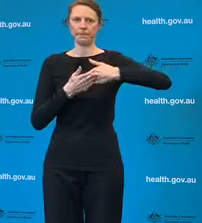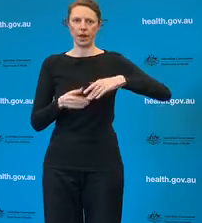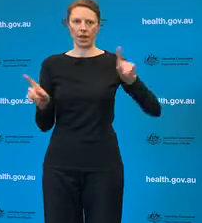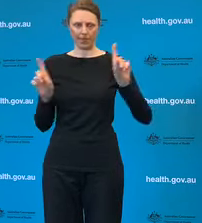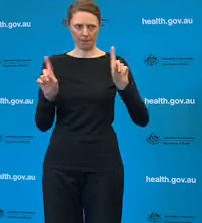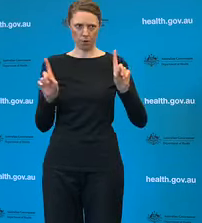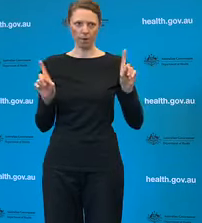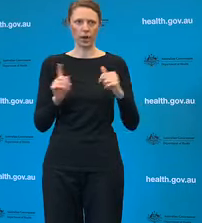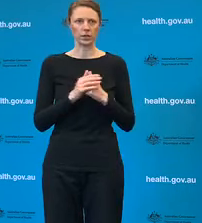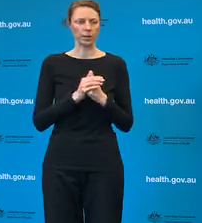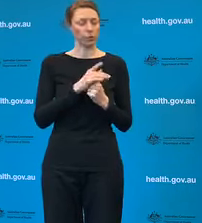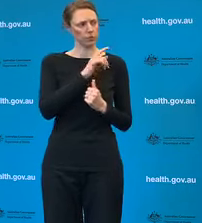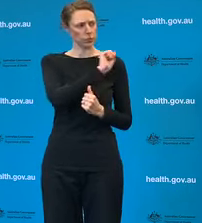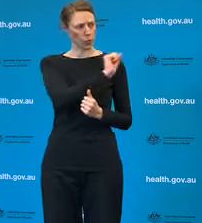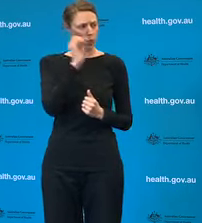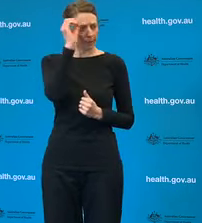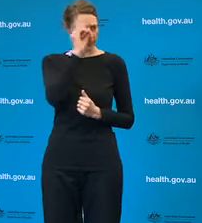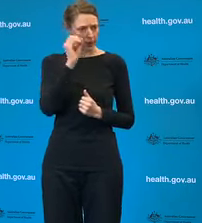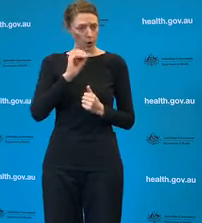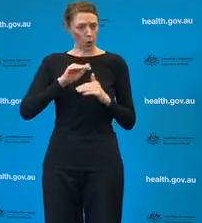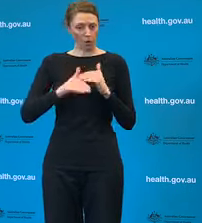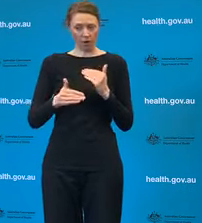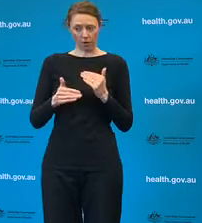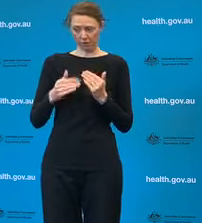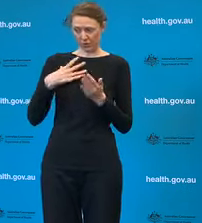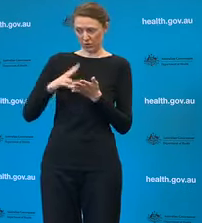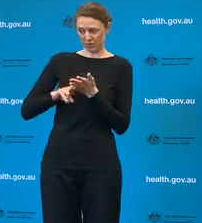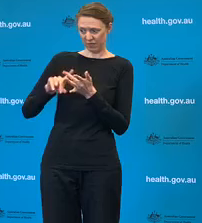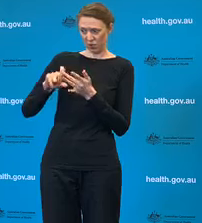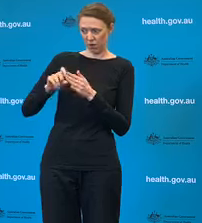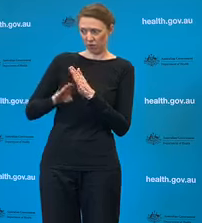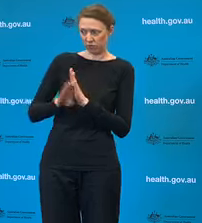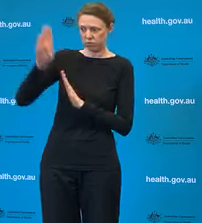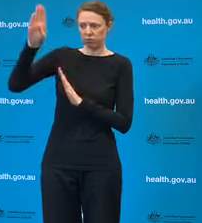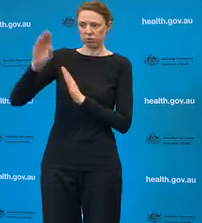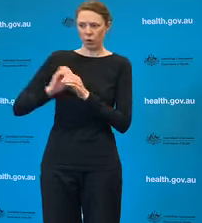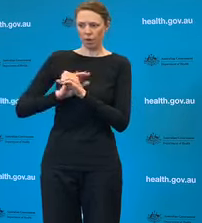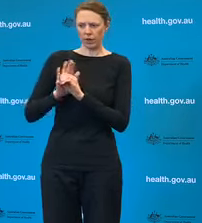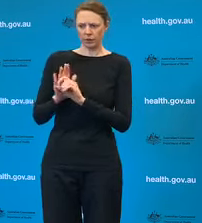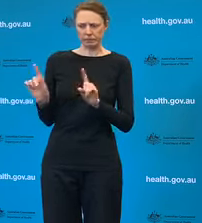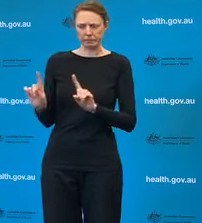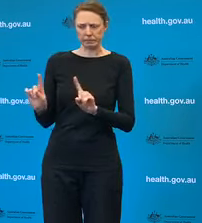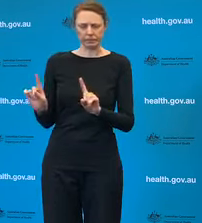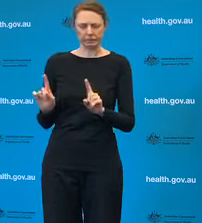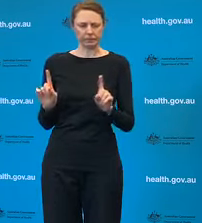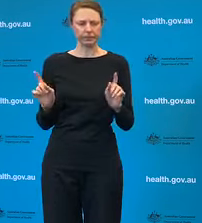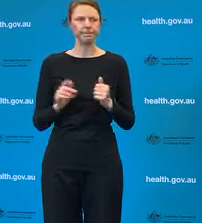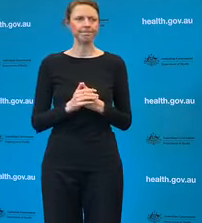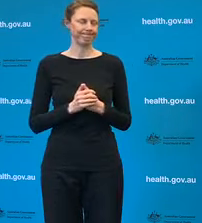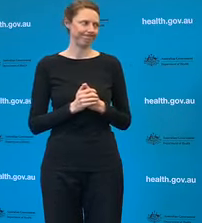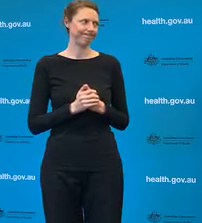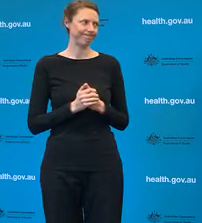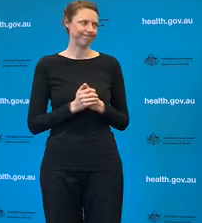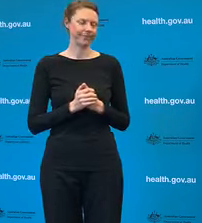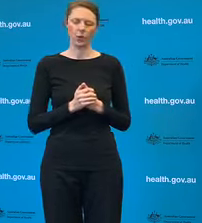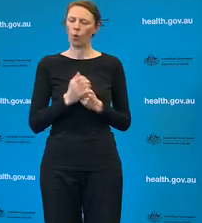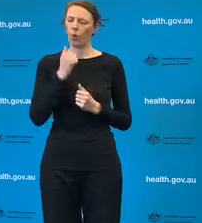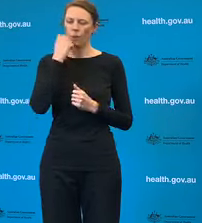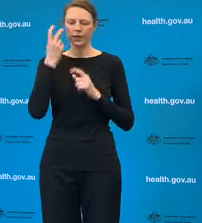what we're seeing in Victoria? Well I think you know there are every fortnight there is a discussion on the nature of borders in